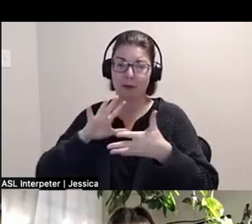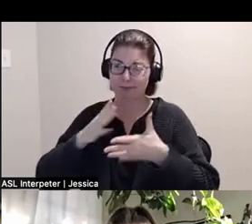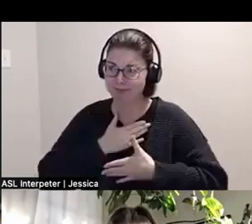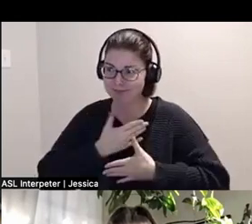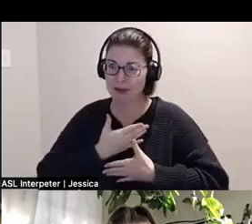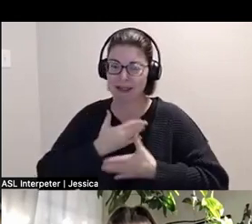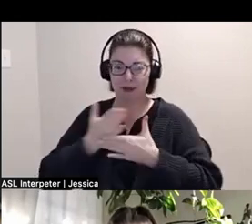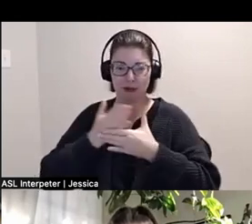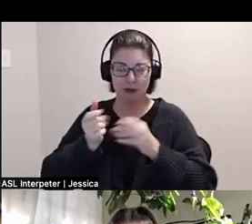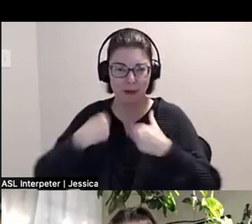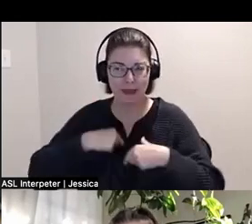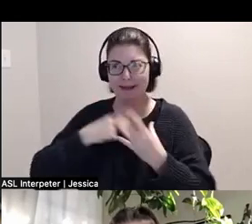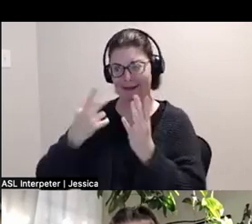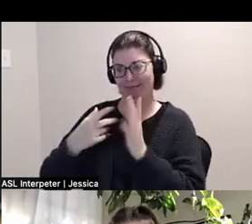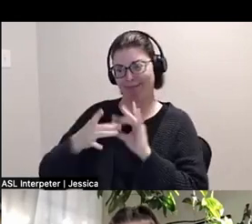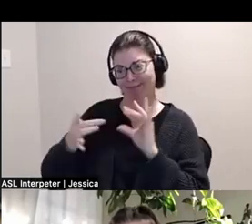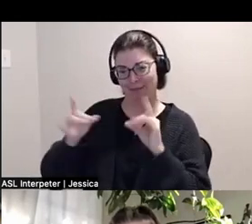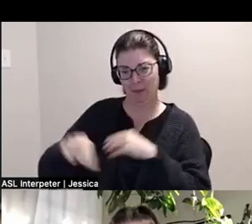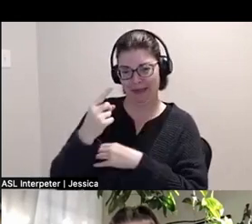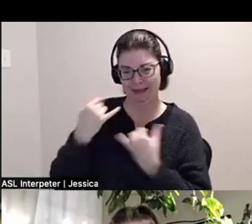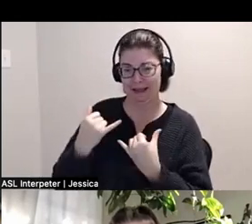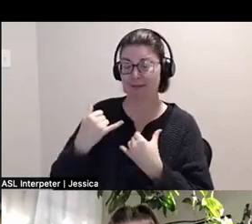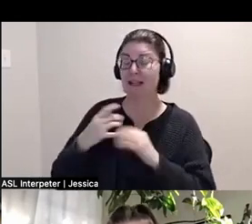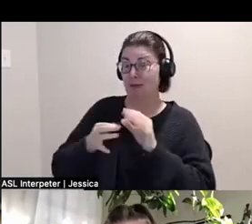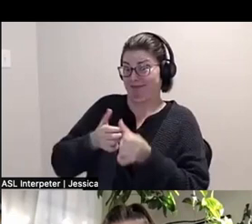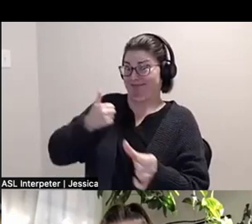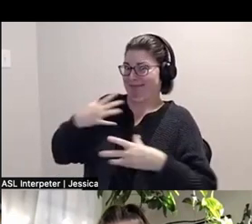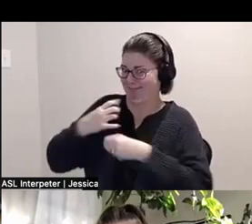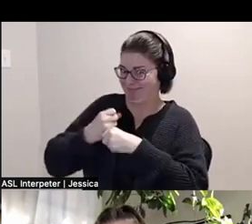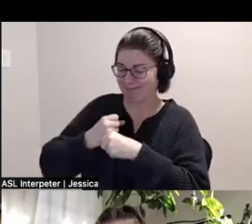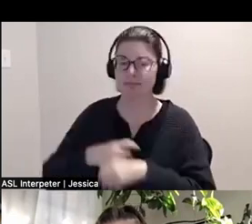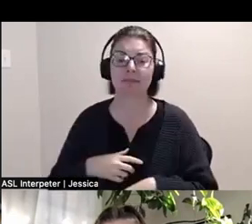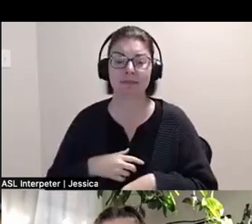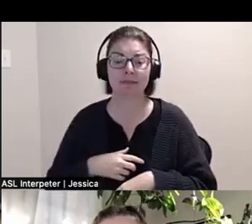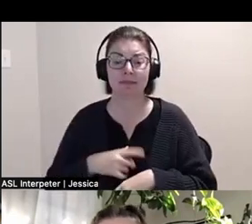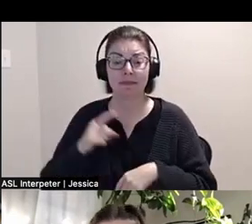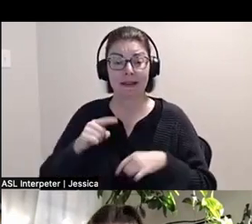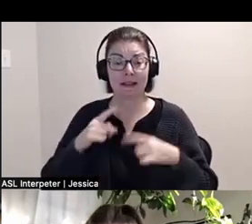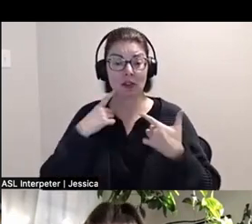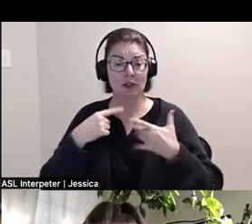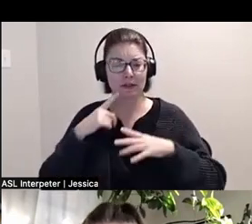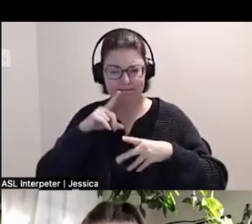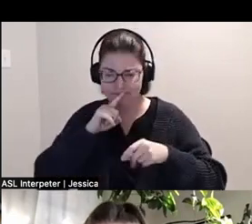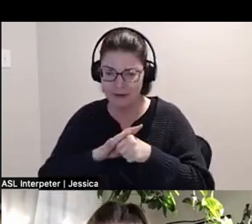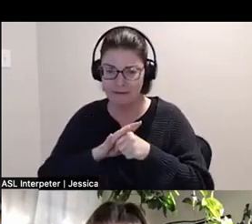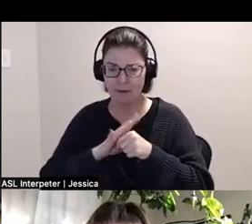This exhibition is indebted to the words and the thinking of disability justice educator Mia Mingus